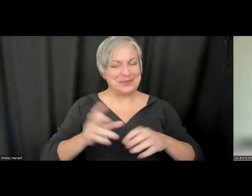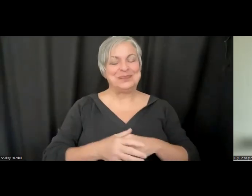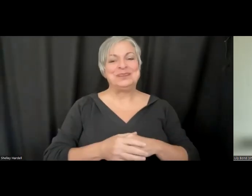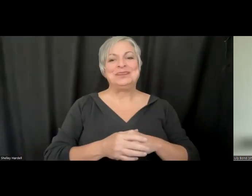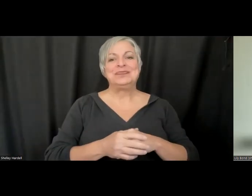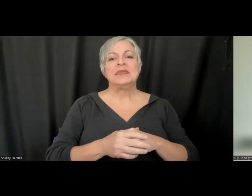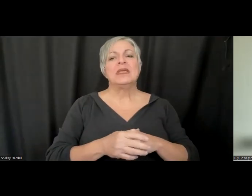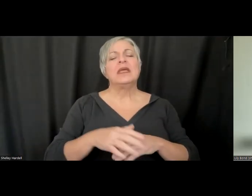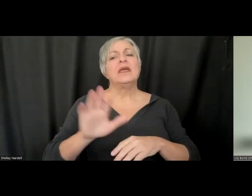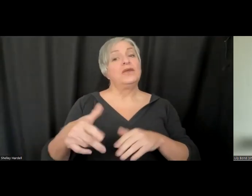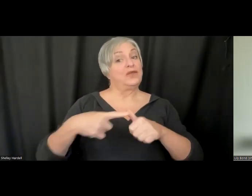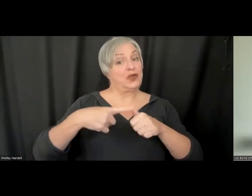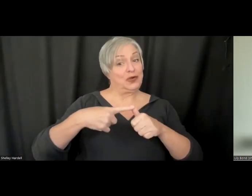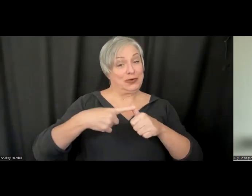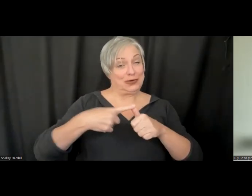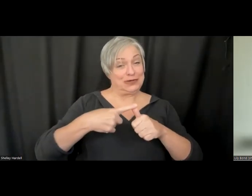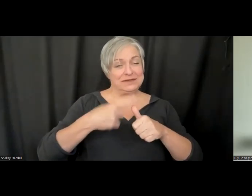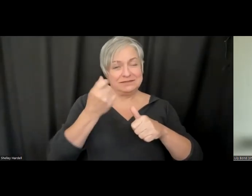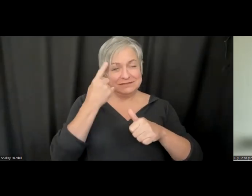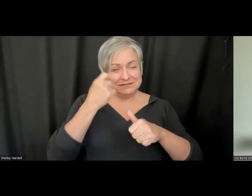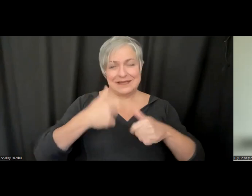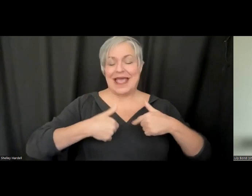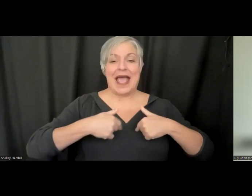to start by saying that I am not a XR expert, but I am a